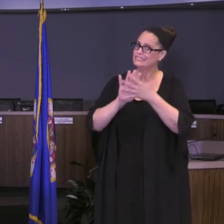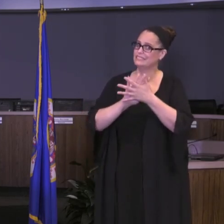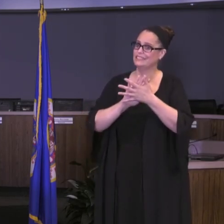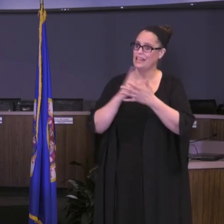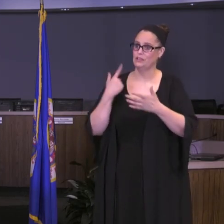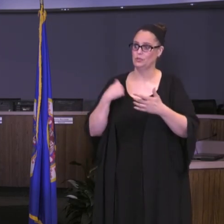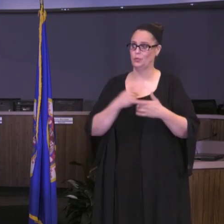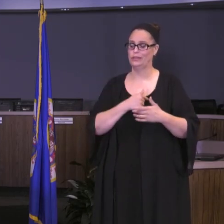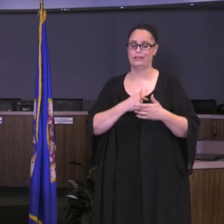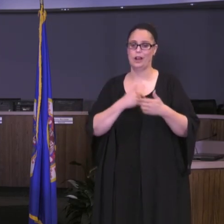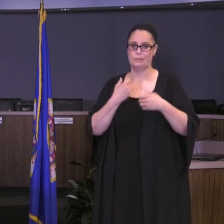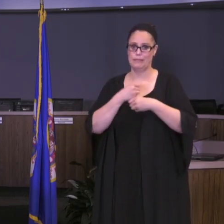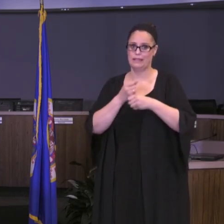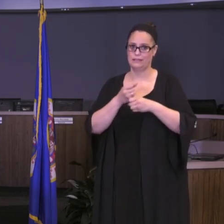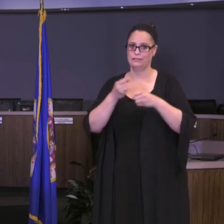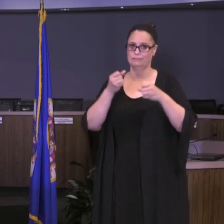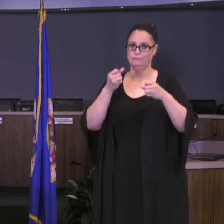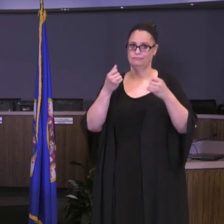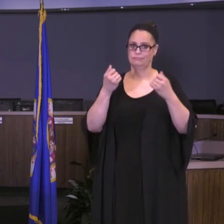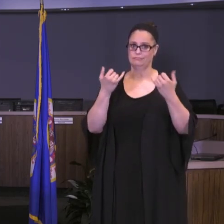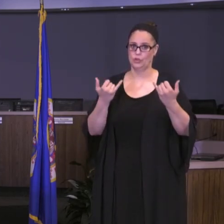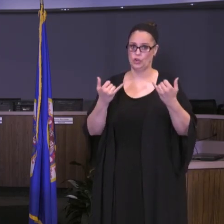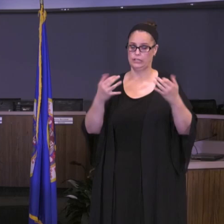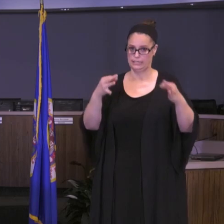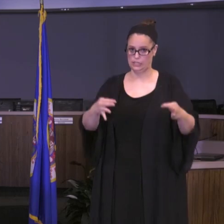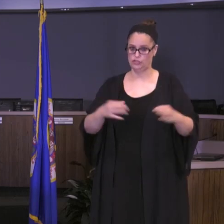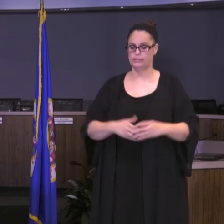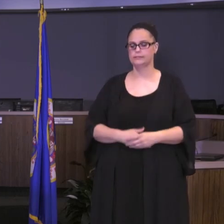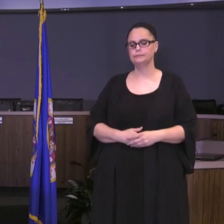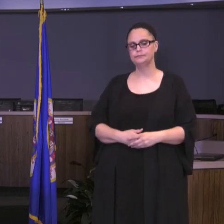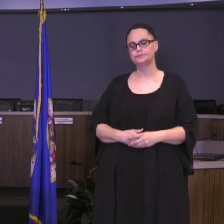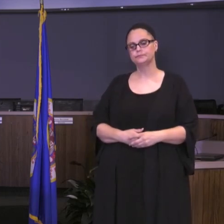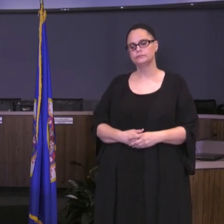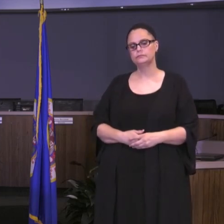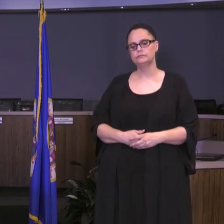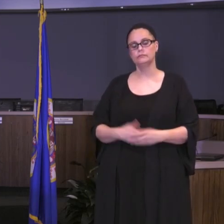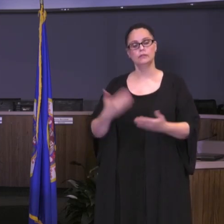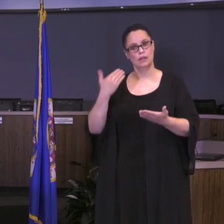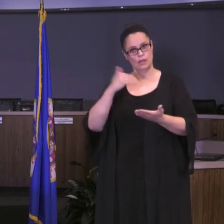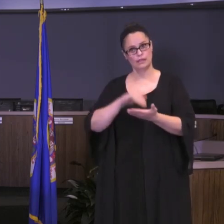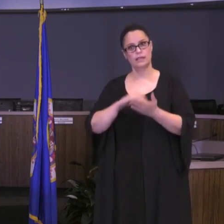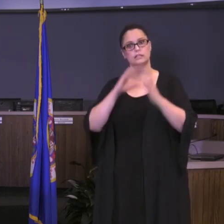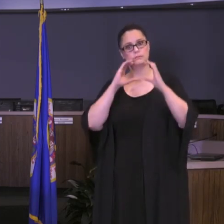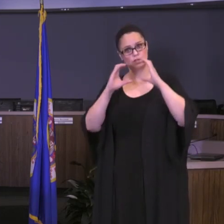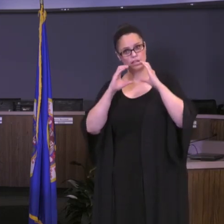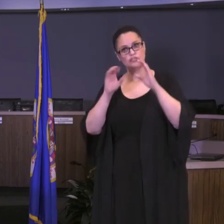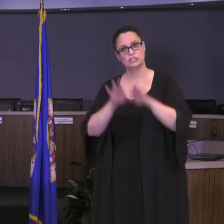make these decisions. The transitional aspect of that, again, communication will be important. As you know in a district our